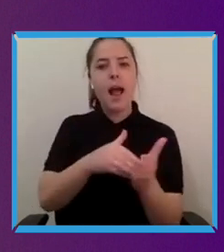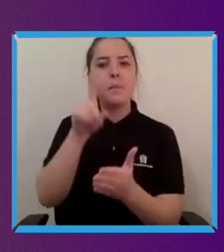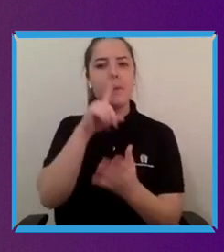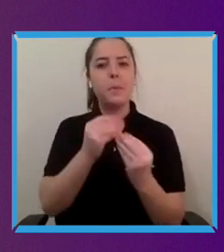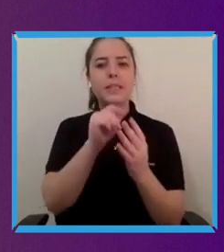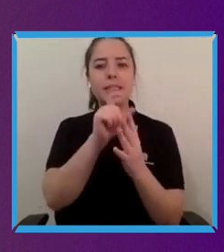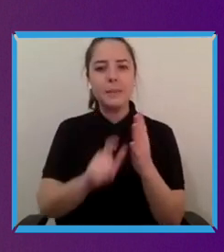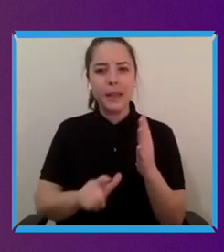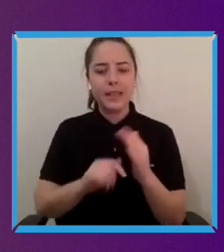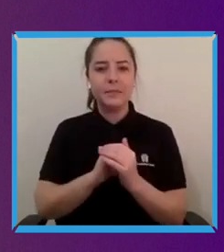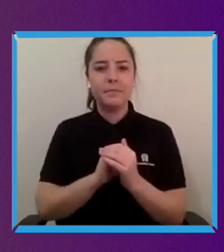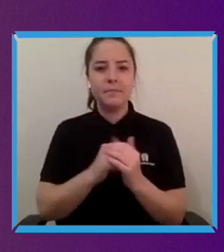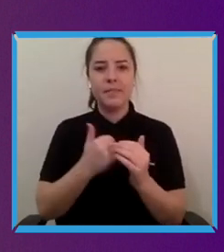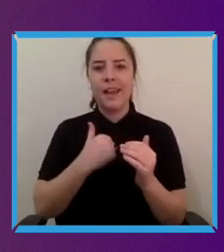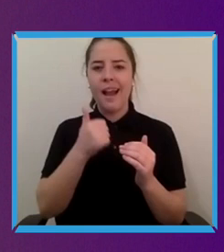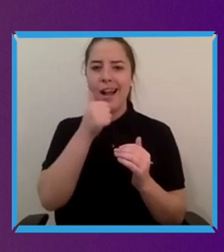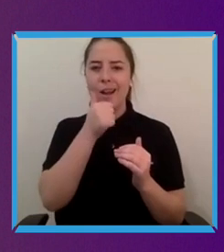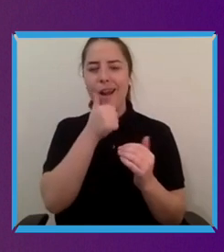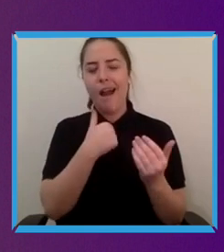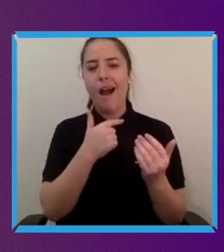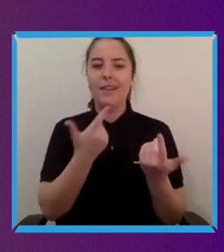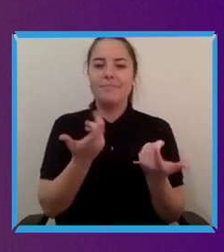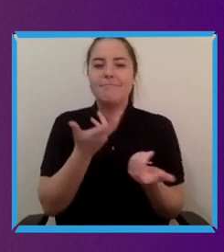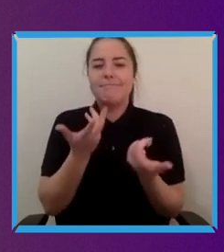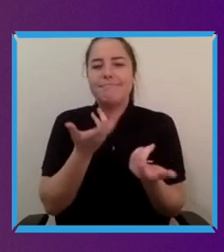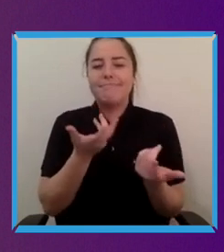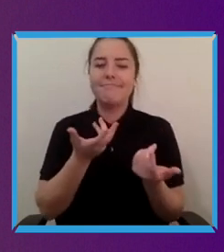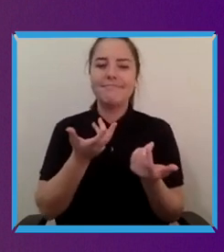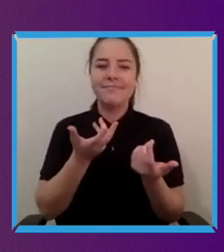semi-jokingly semi-seriously but like you know disabled people are a great